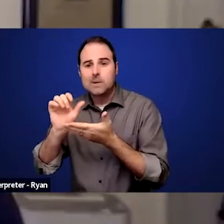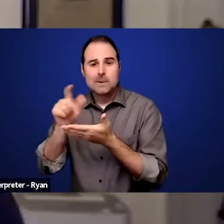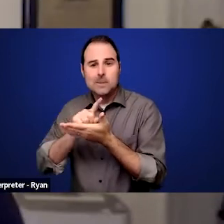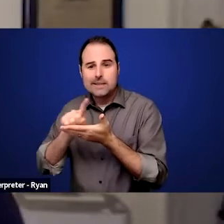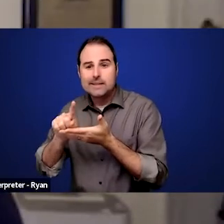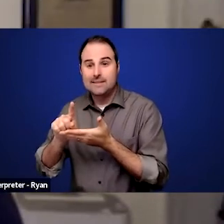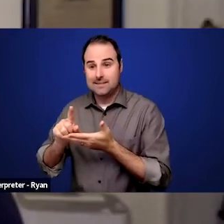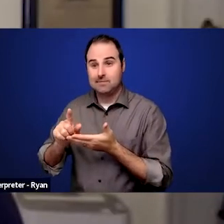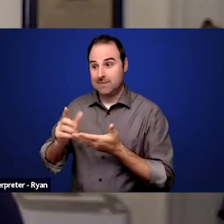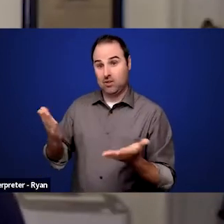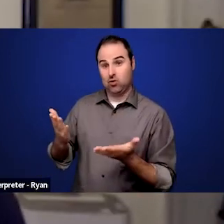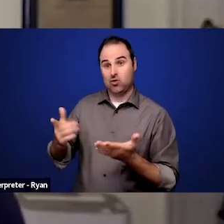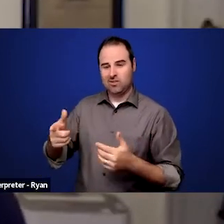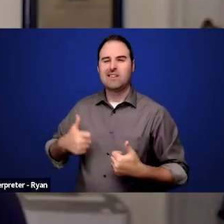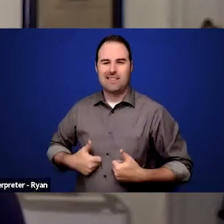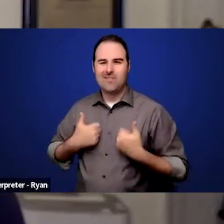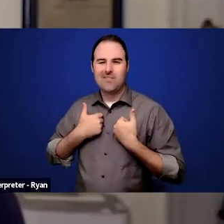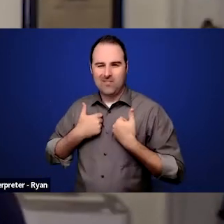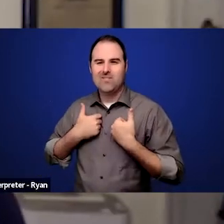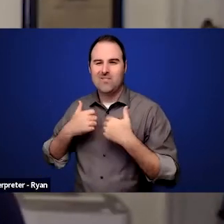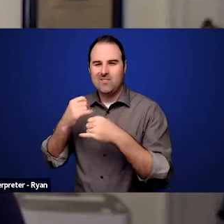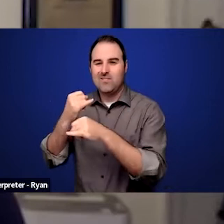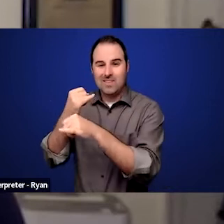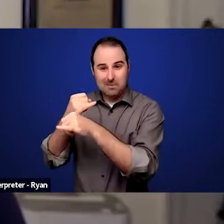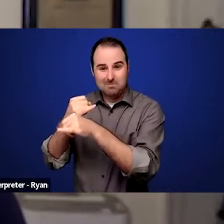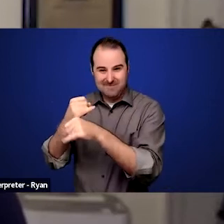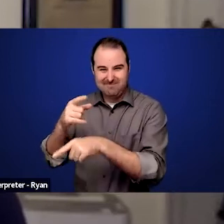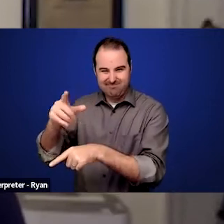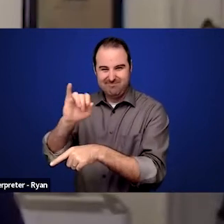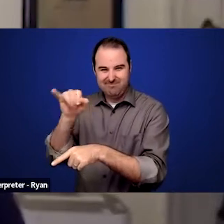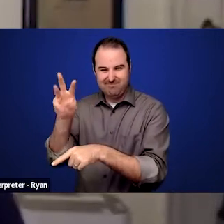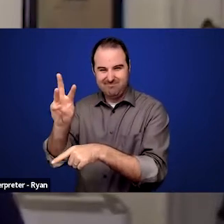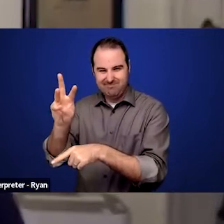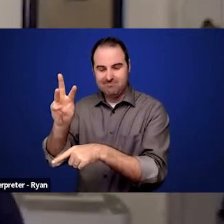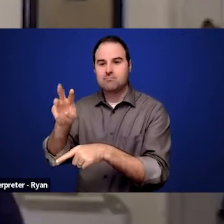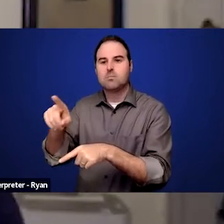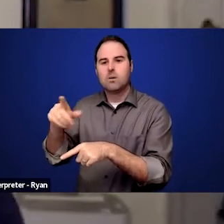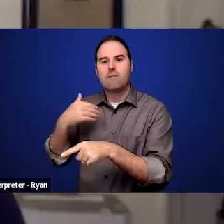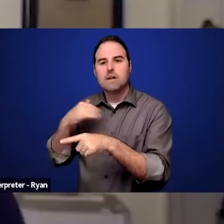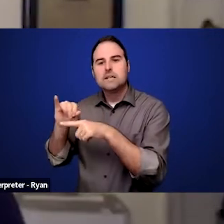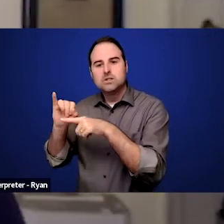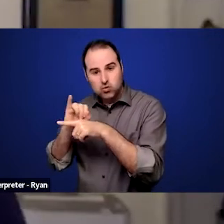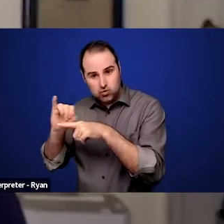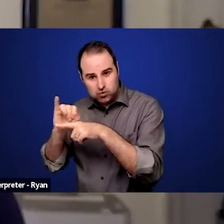They live on campus at GW and they do internships. So there are more and more of these programs.